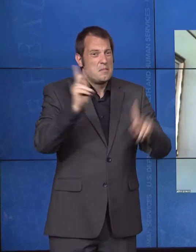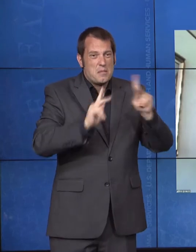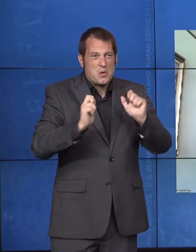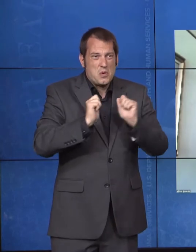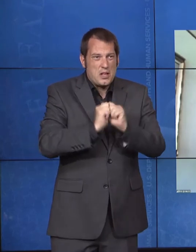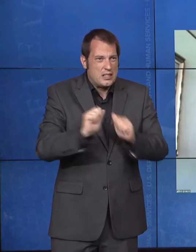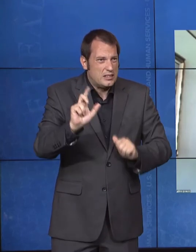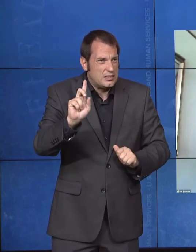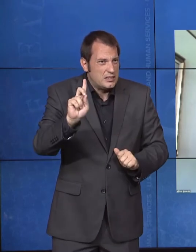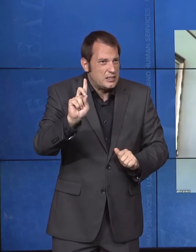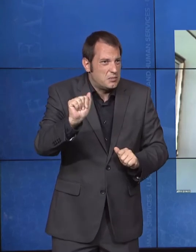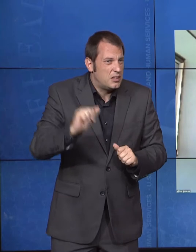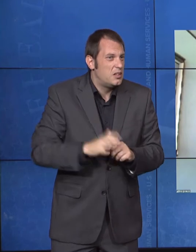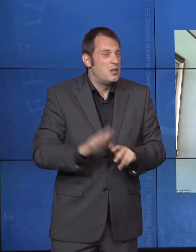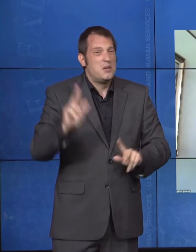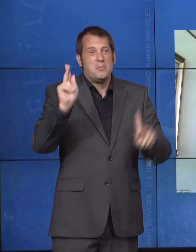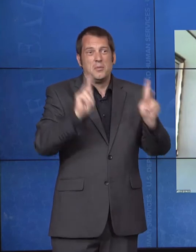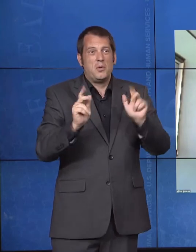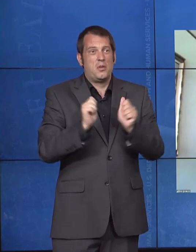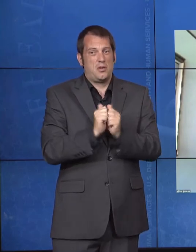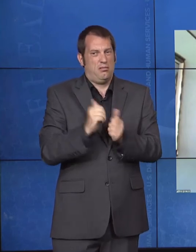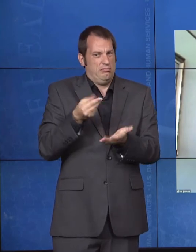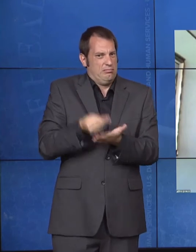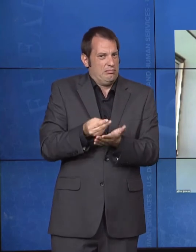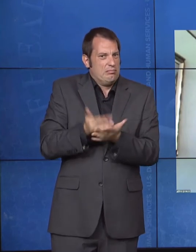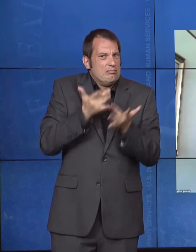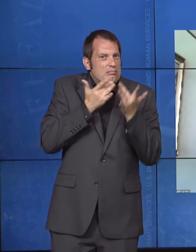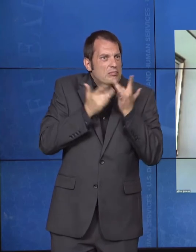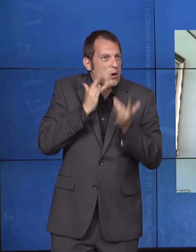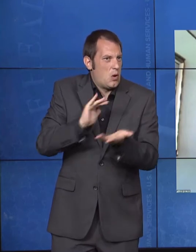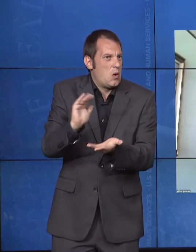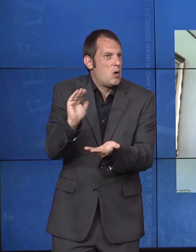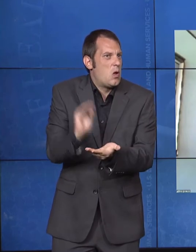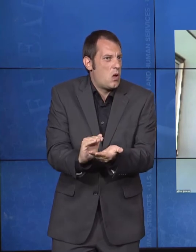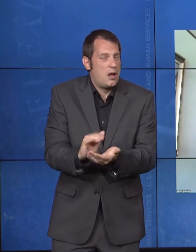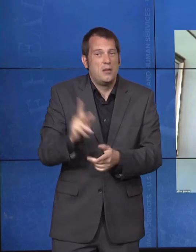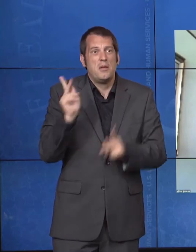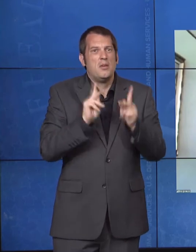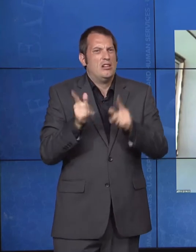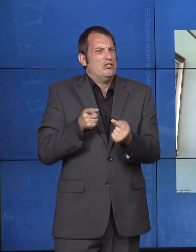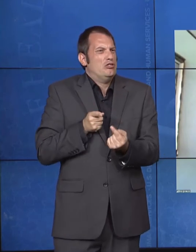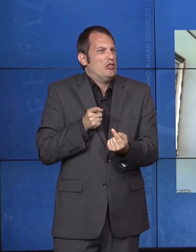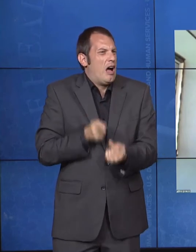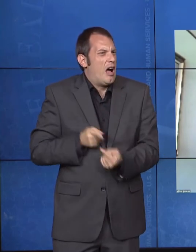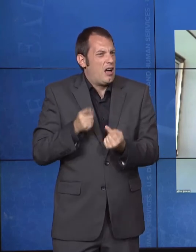low income, individuals who have been struggling in any way. In any way. And we said primary